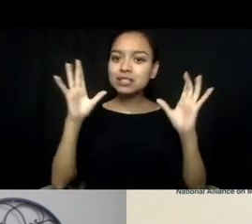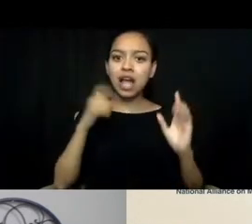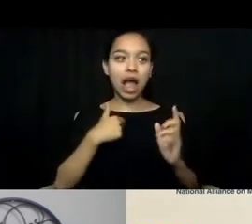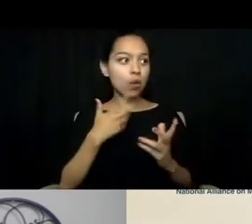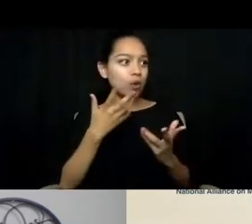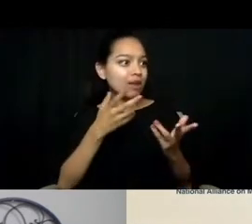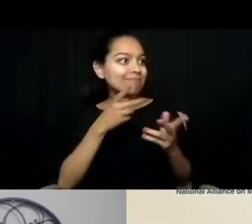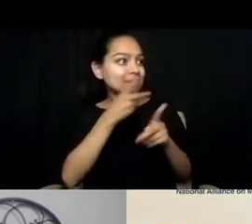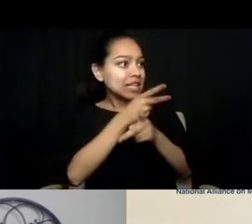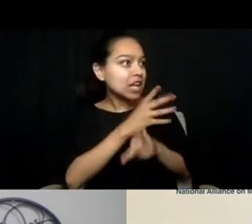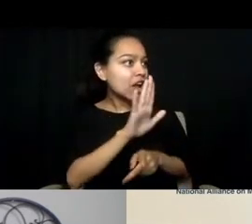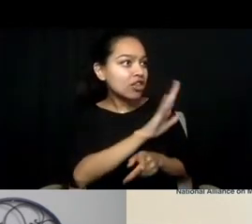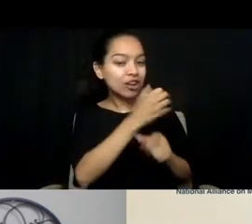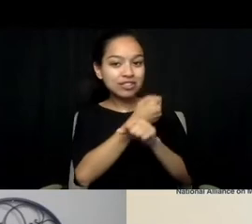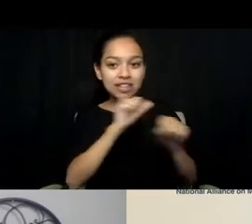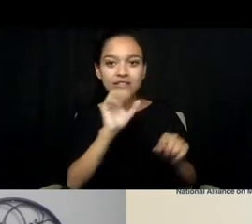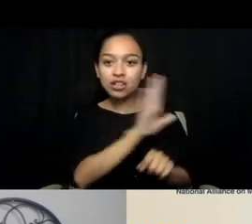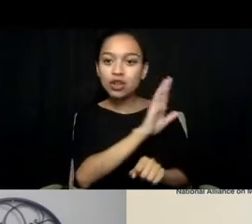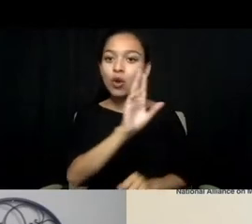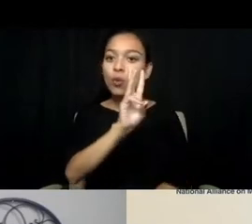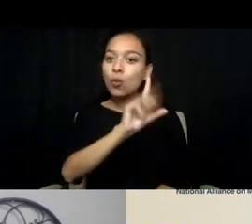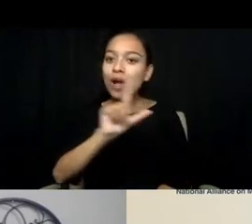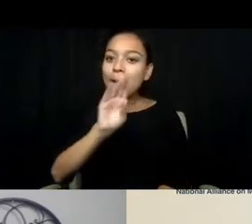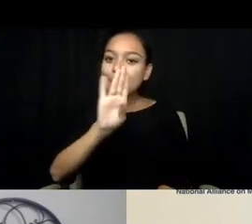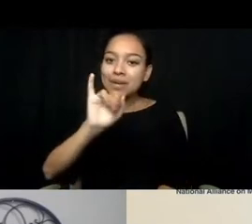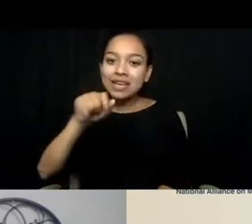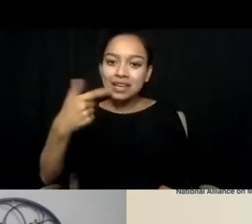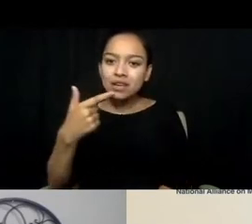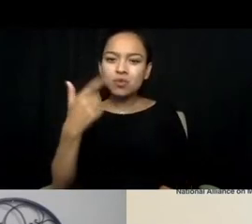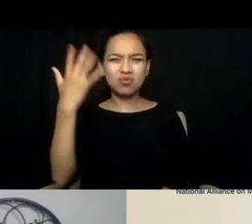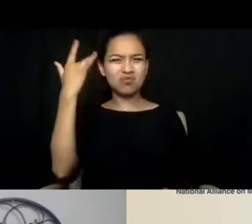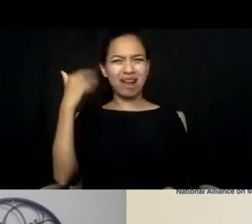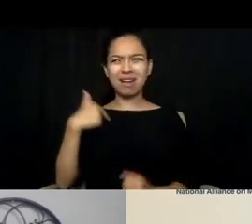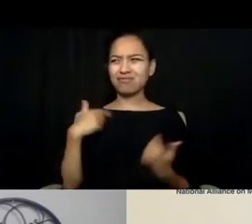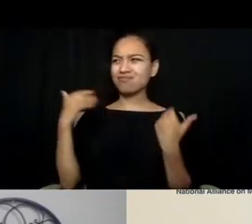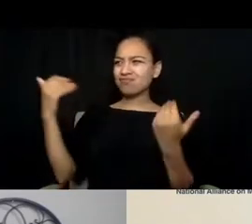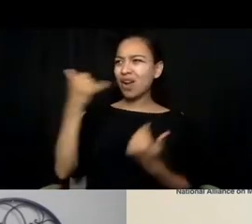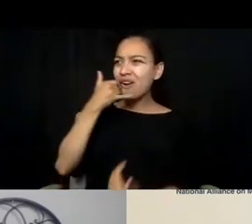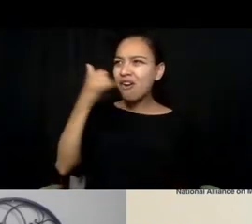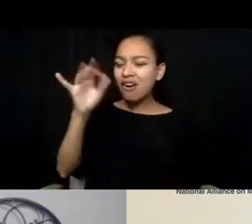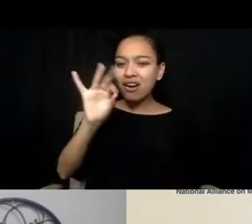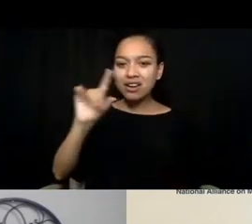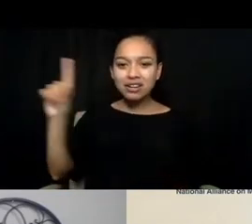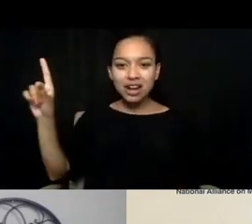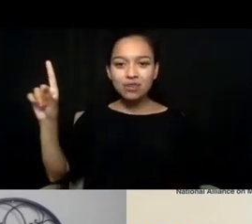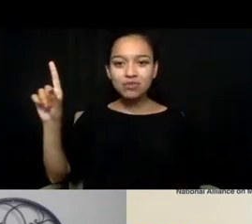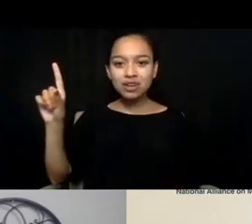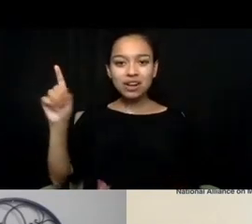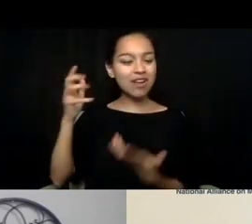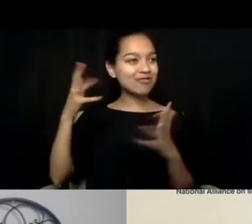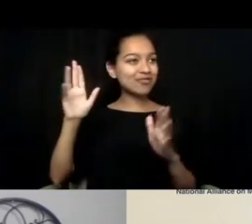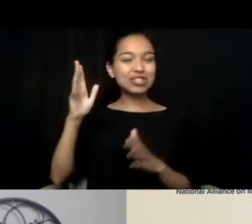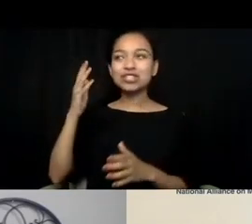why would I call 911, knowing what the statistics show in terms of,